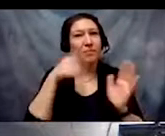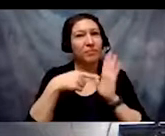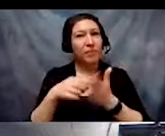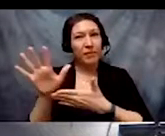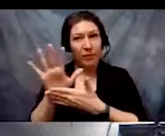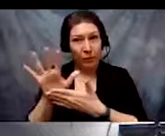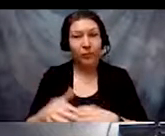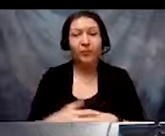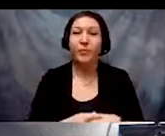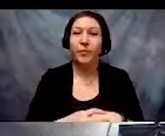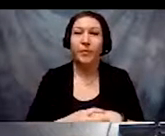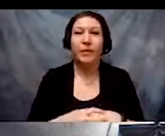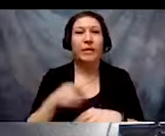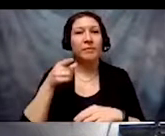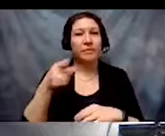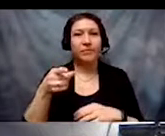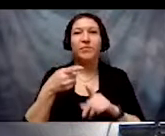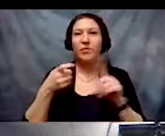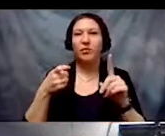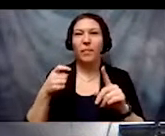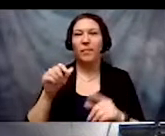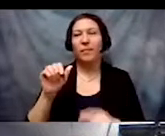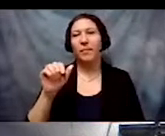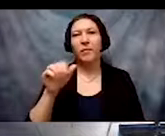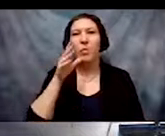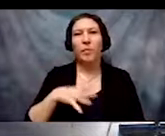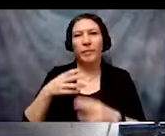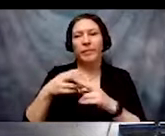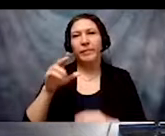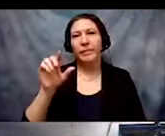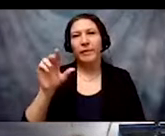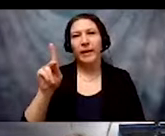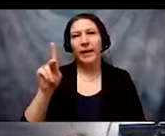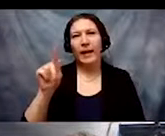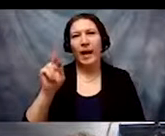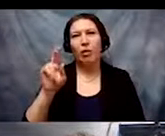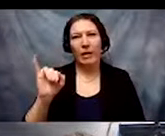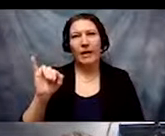This is from the activist Keri Gray. She will talk about how she sees